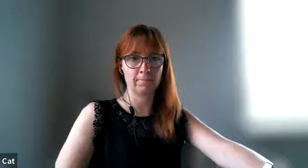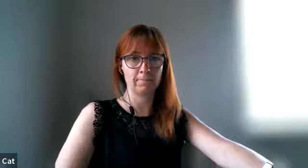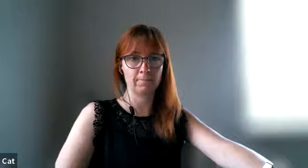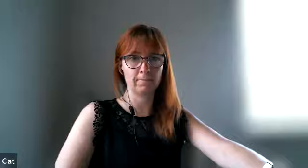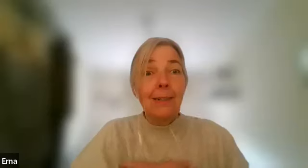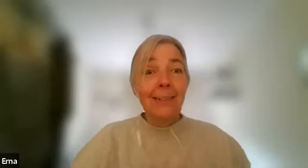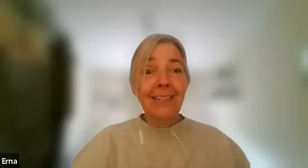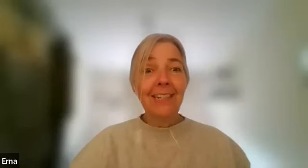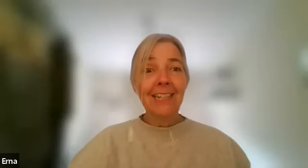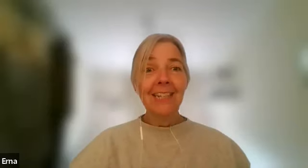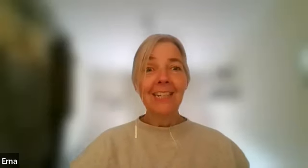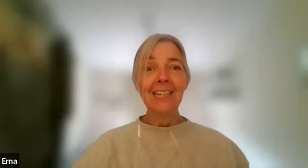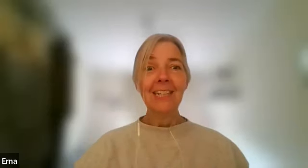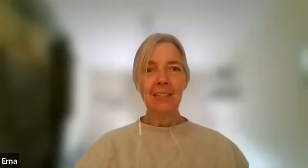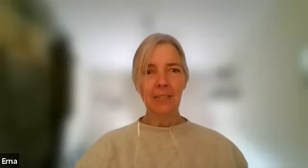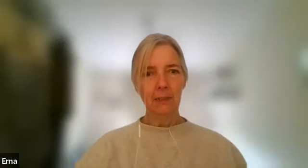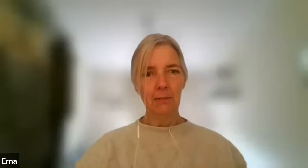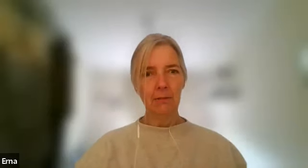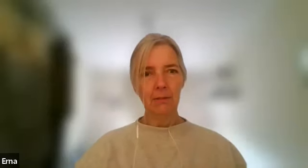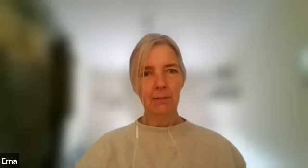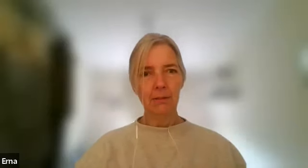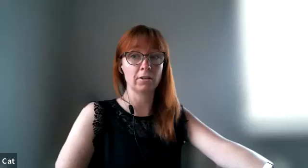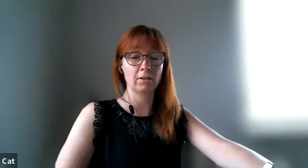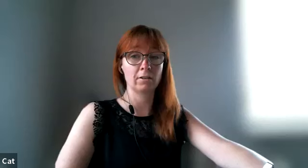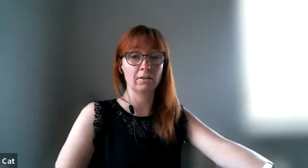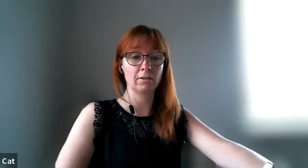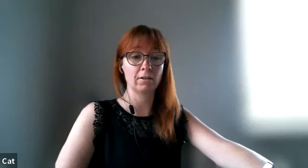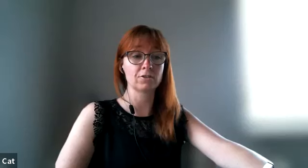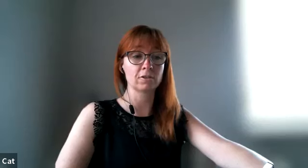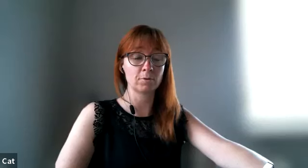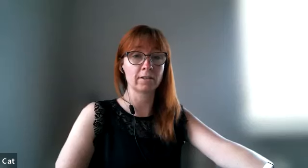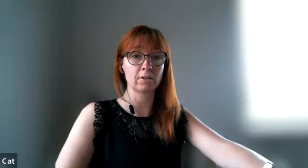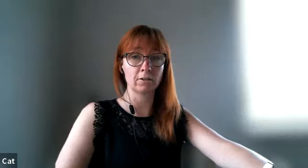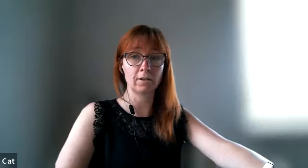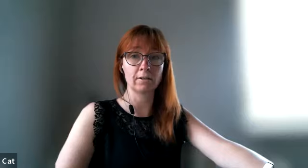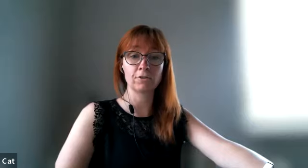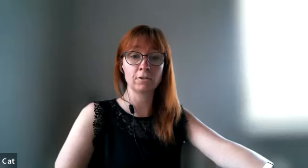and she complained a lot yeah i had a colleague and she complained a lot and if she didn't